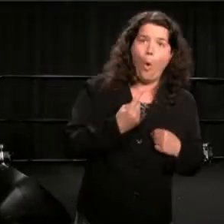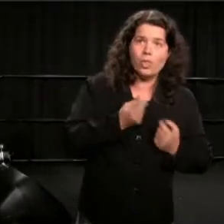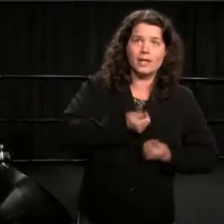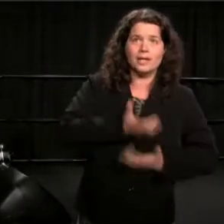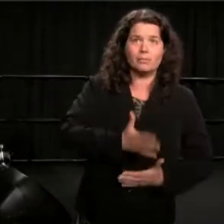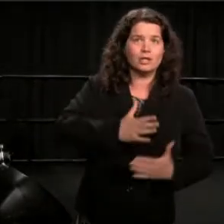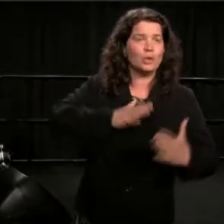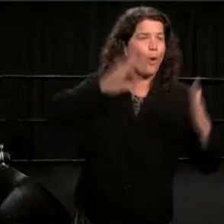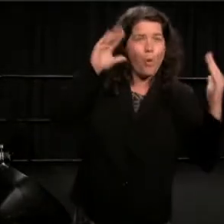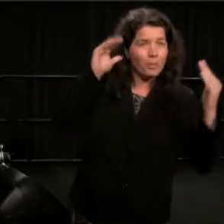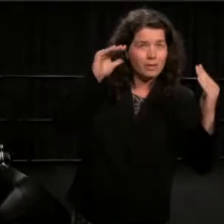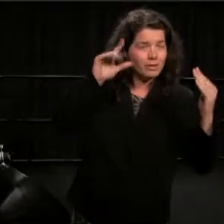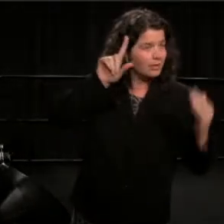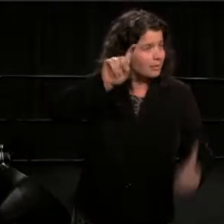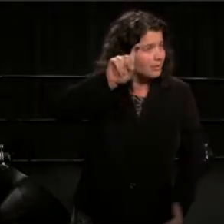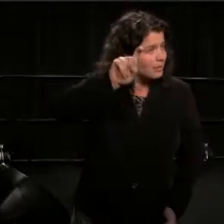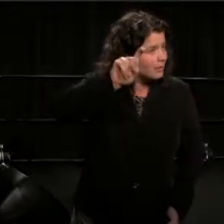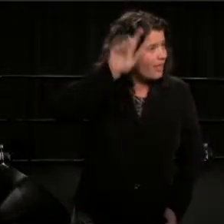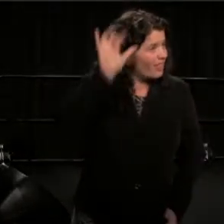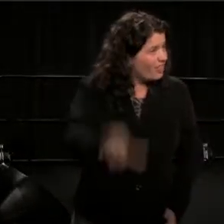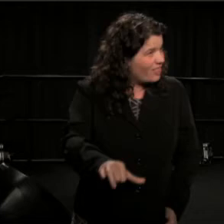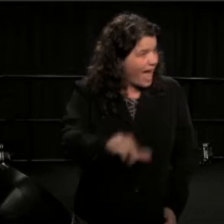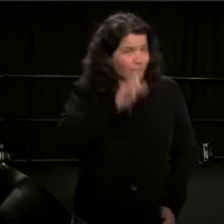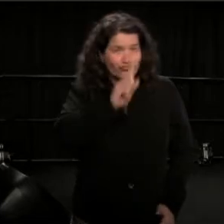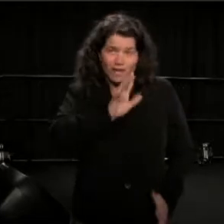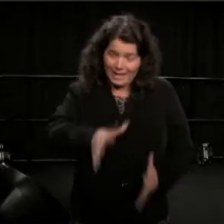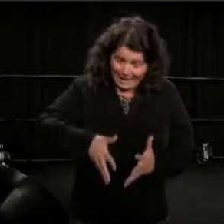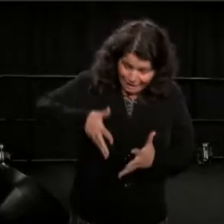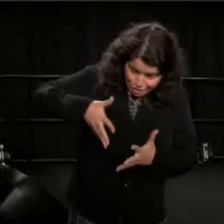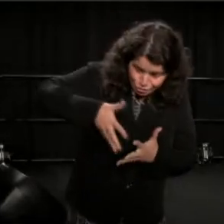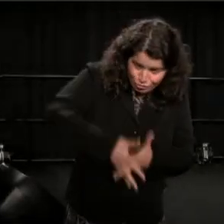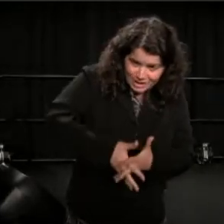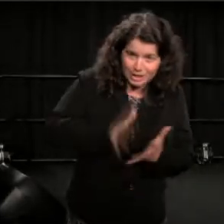And is this intrinsic to our position at the moment,